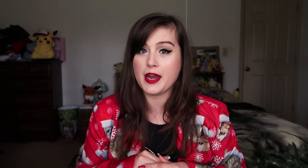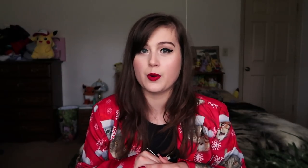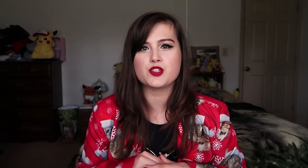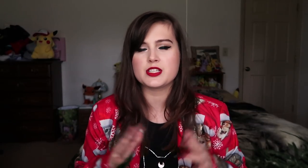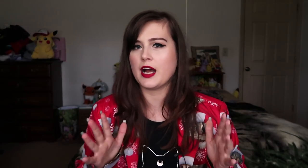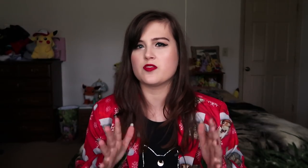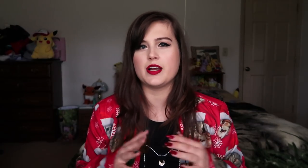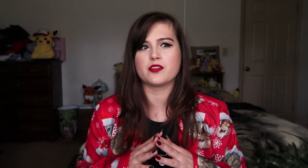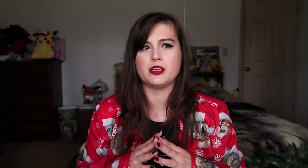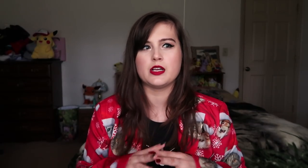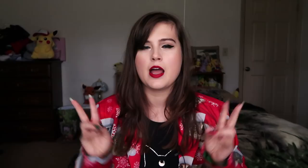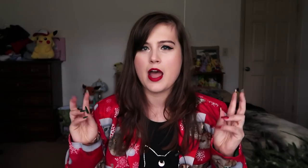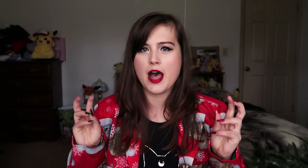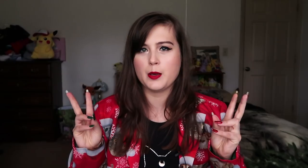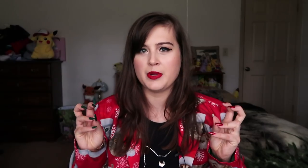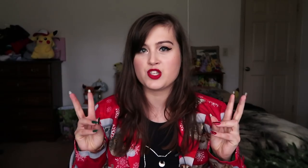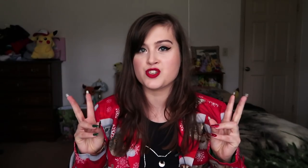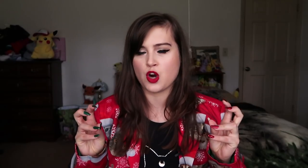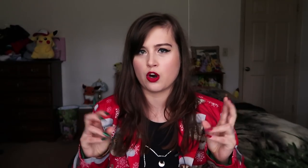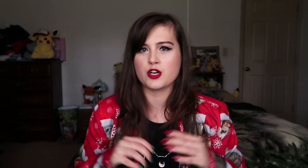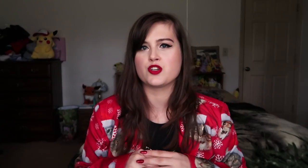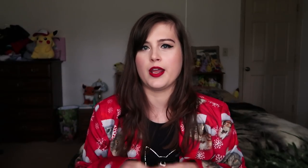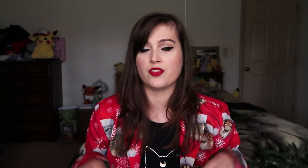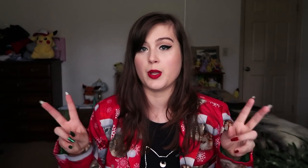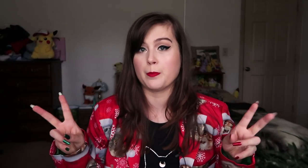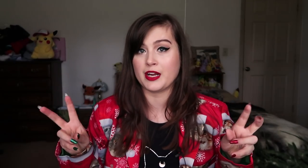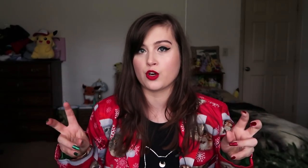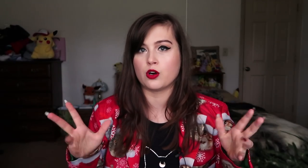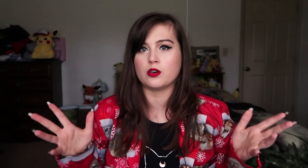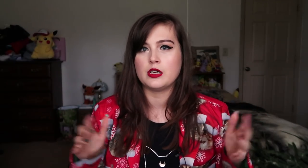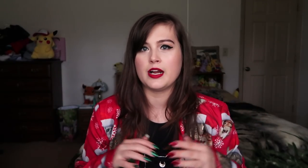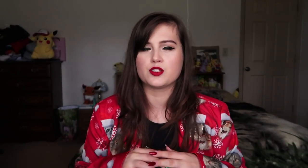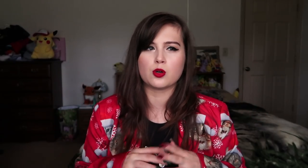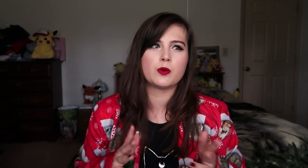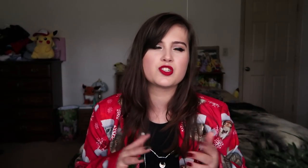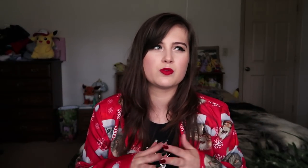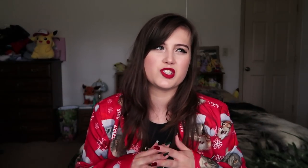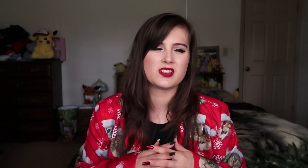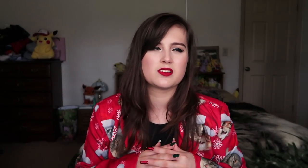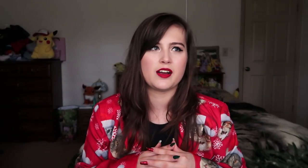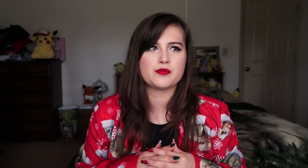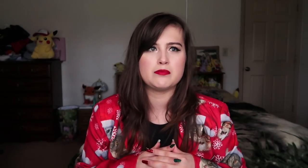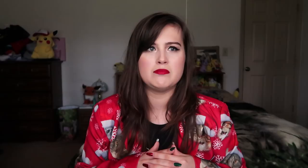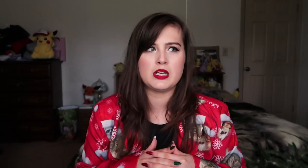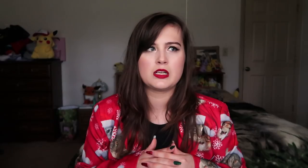But, anyway, she's kind of like the head bitch in charge and the mean girl at school, which...she is kind of mean.